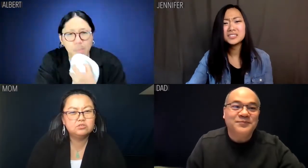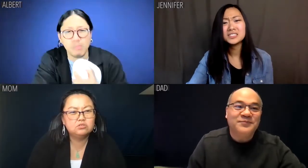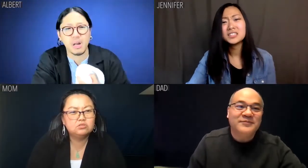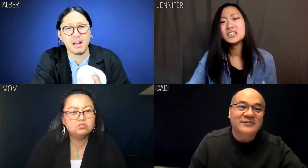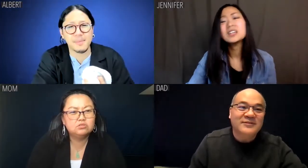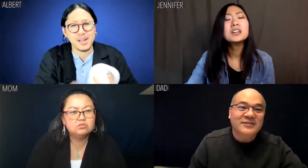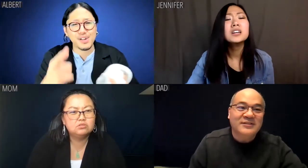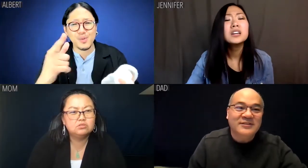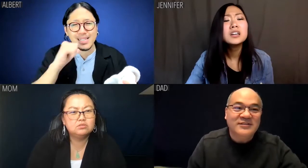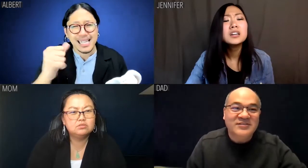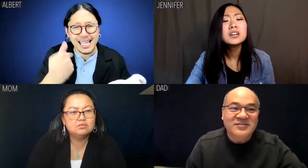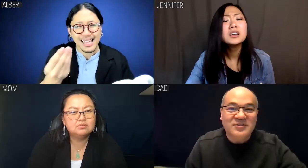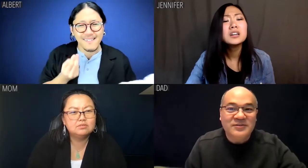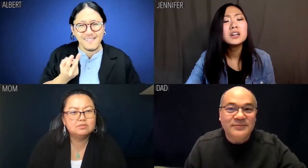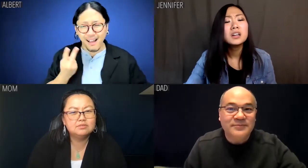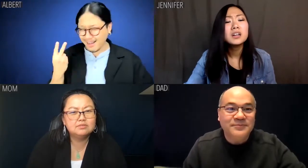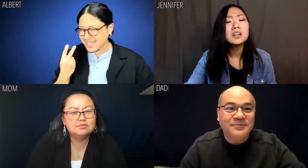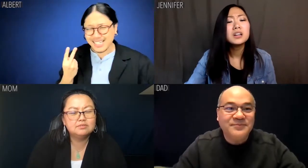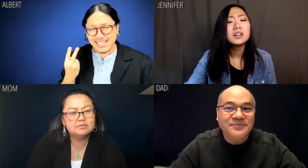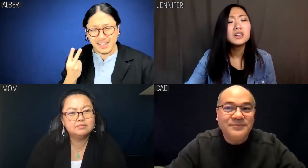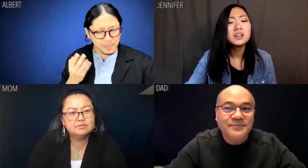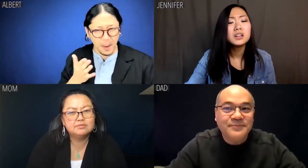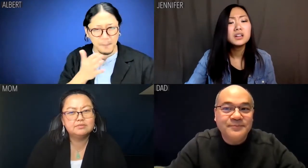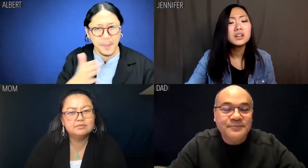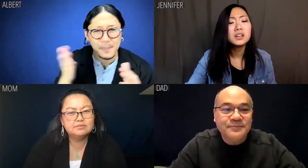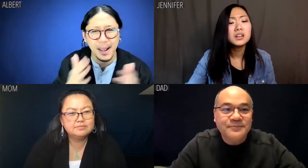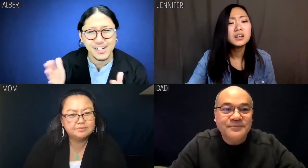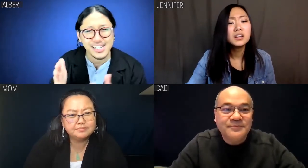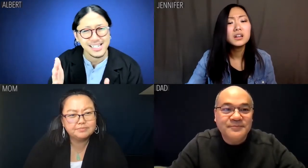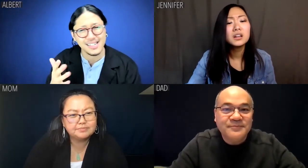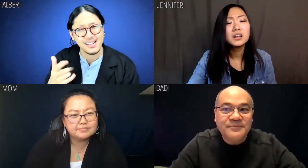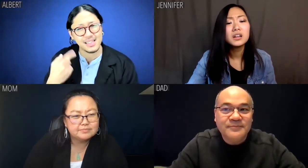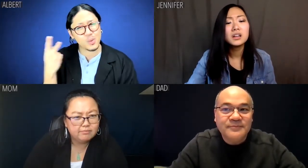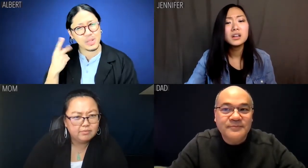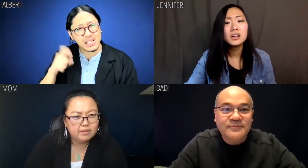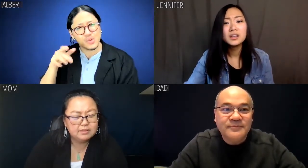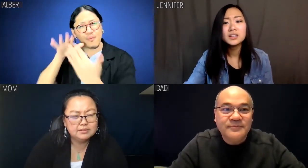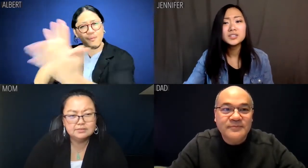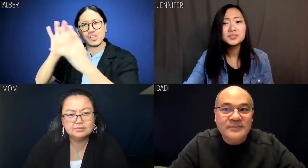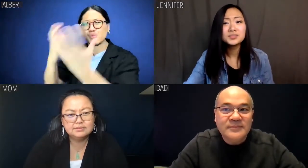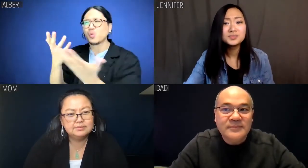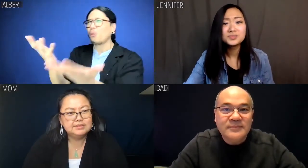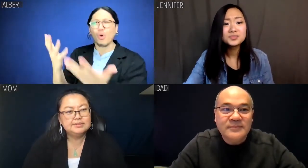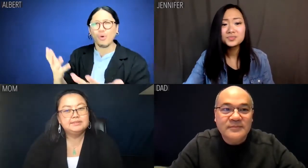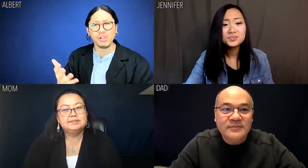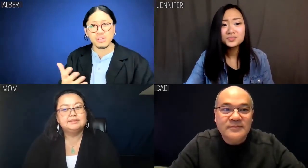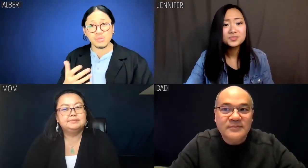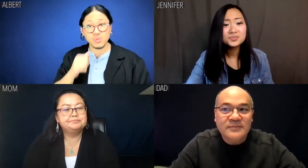Albert: You didn't give us the preparation we needed to face the world,